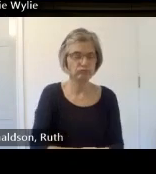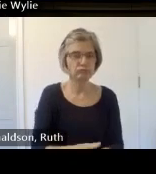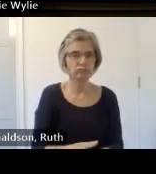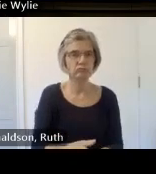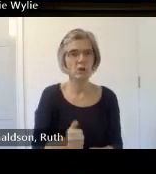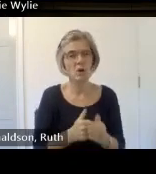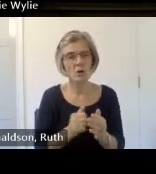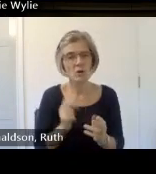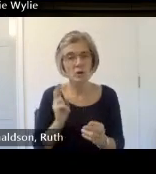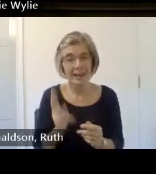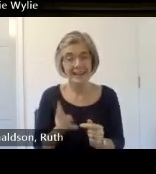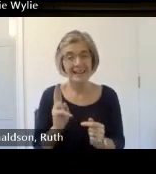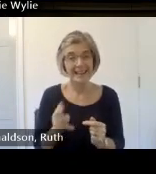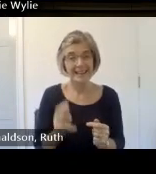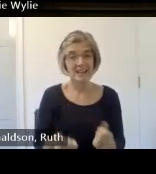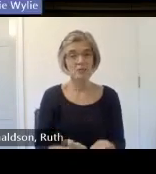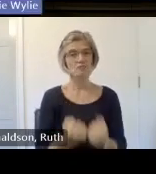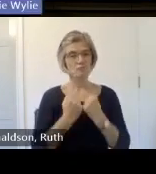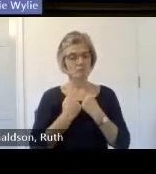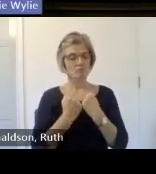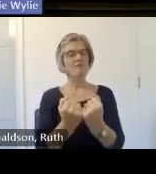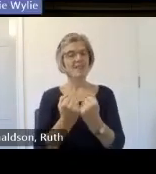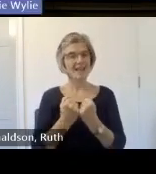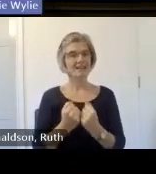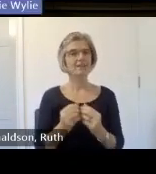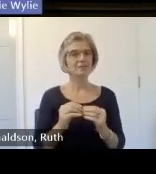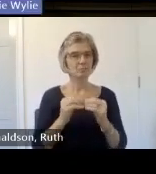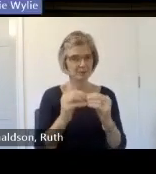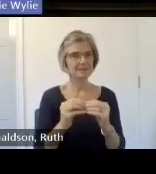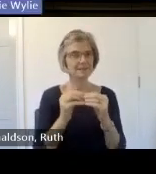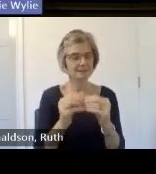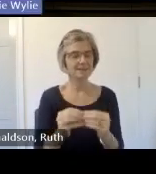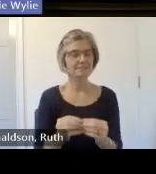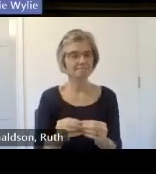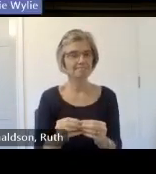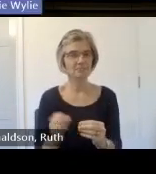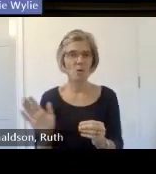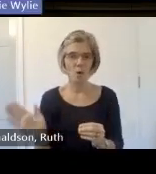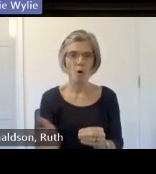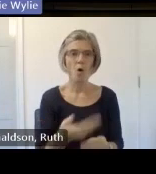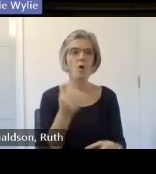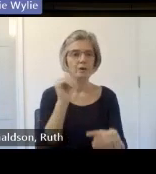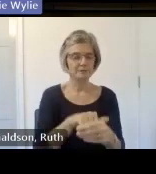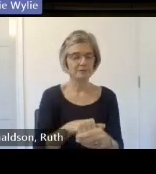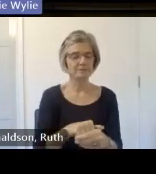take part in okay great thank you very much so um there are some more questions on the side though